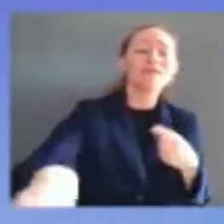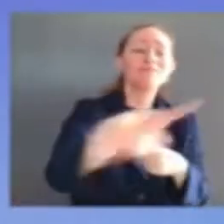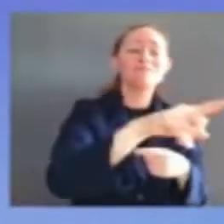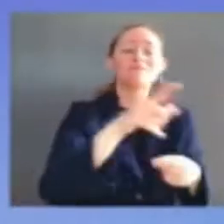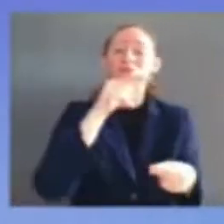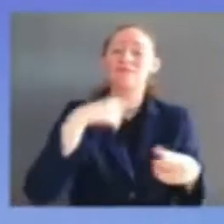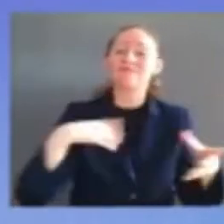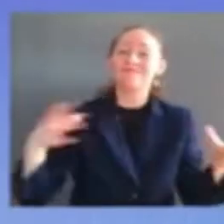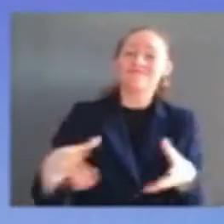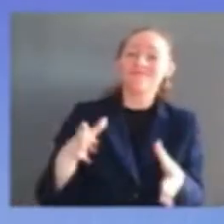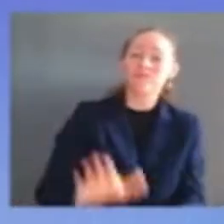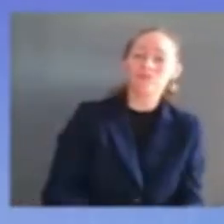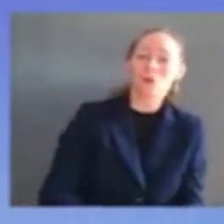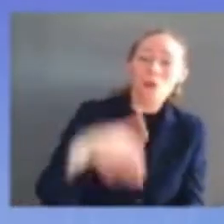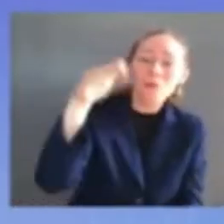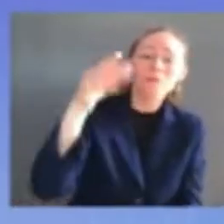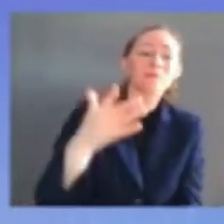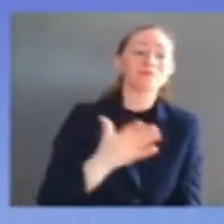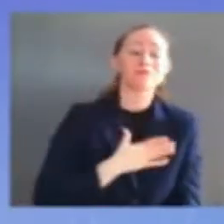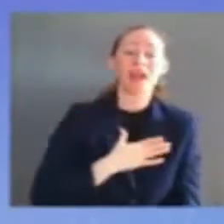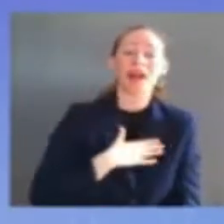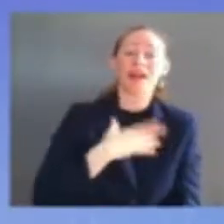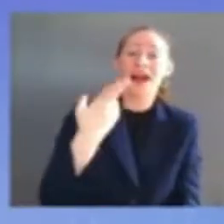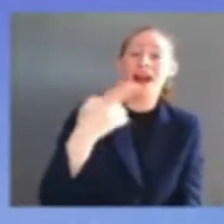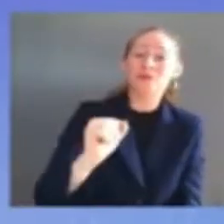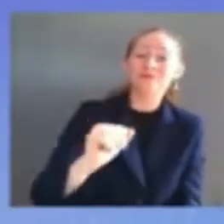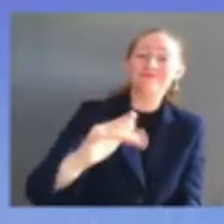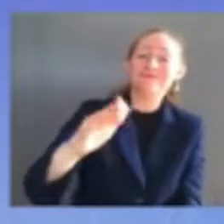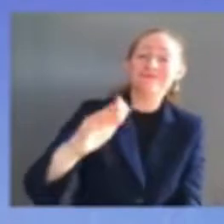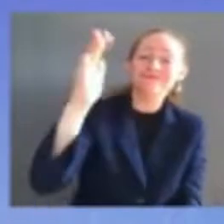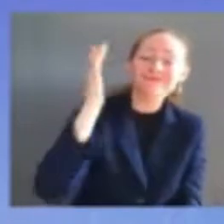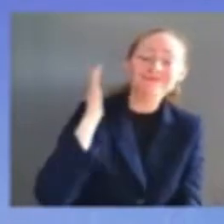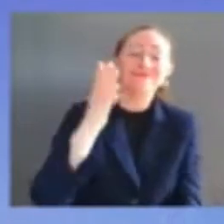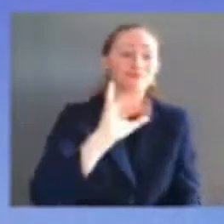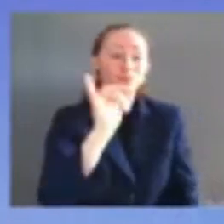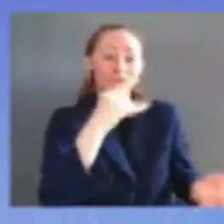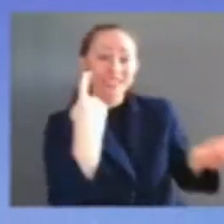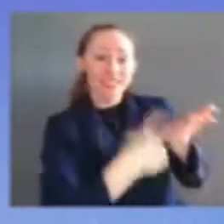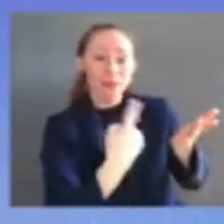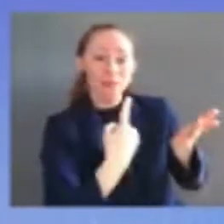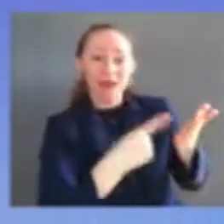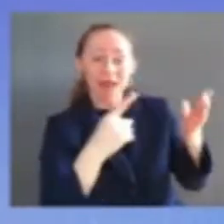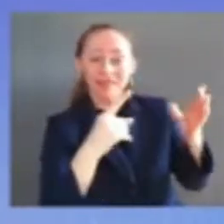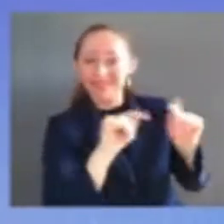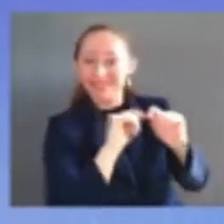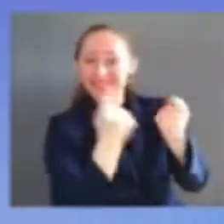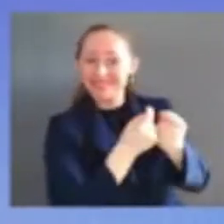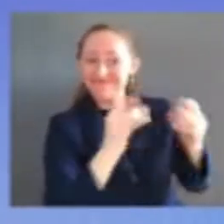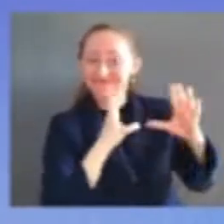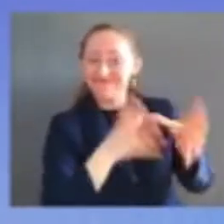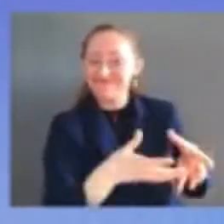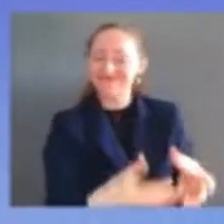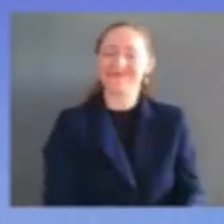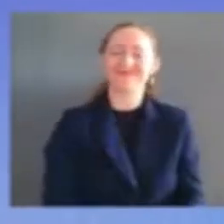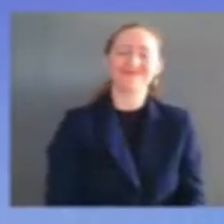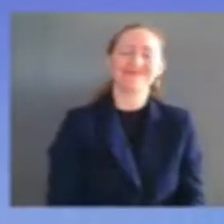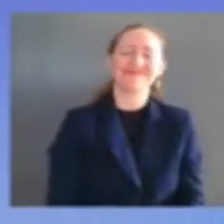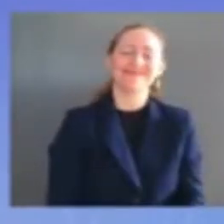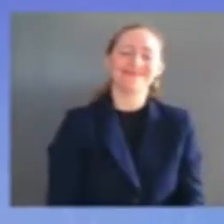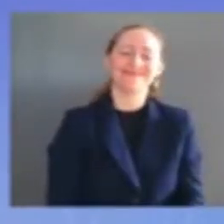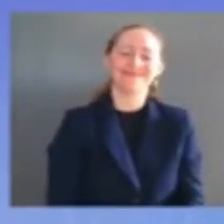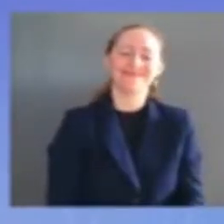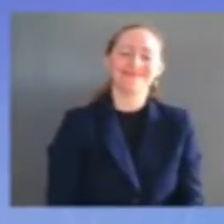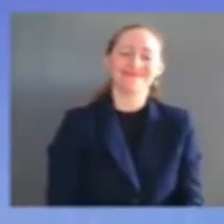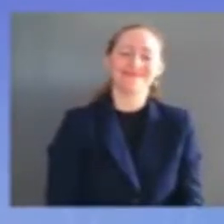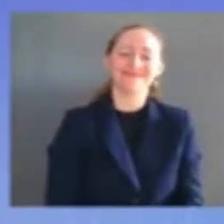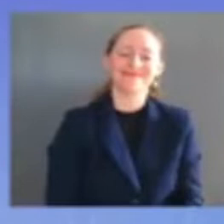debate team right from my days at harvard college where i met my indie fatigable and beloved